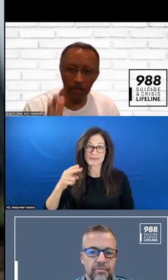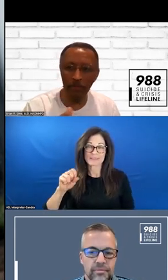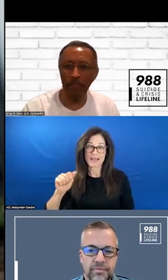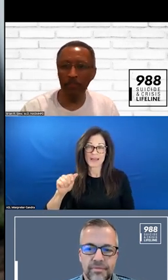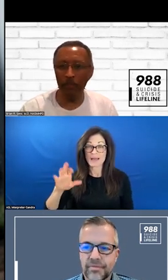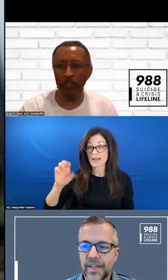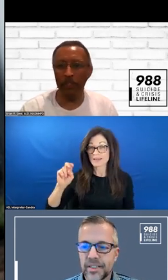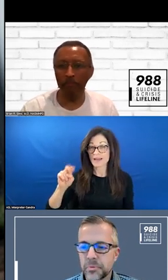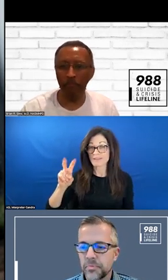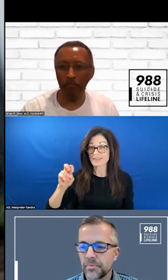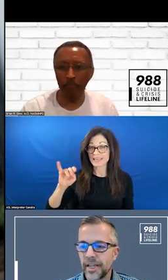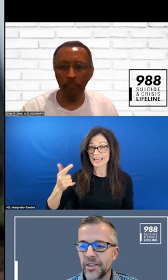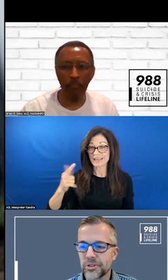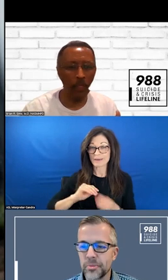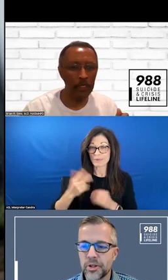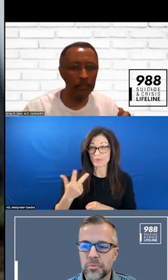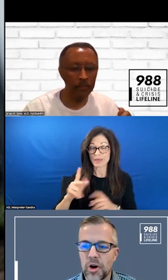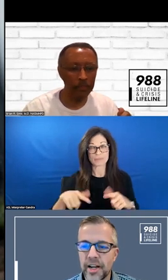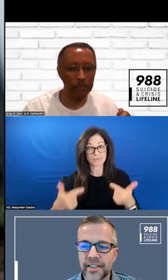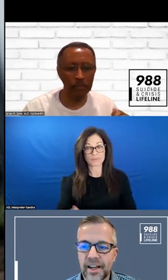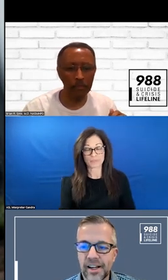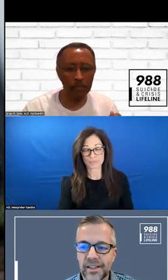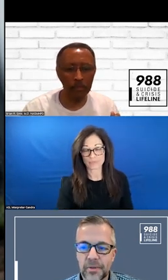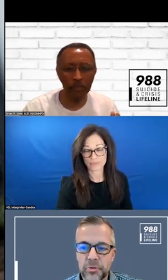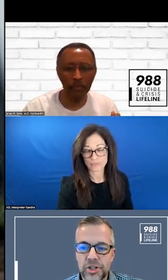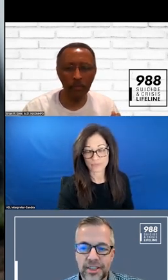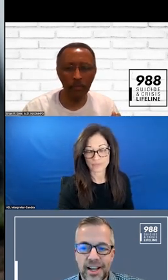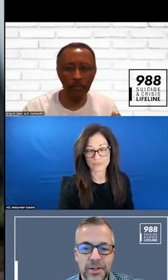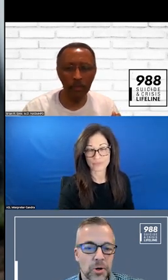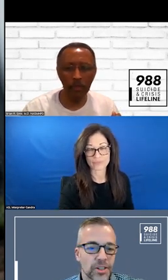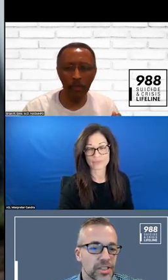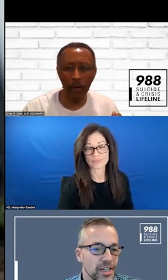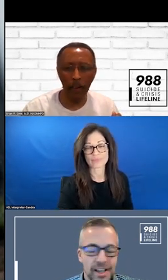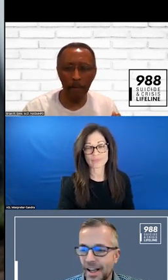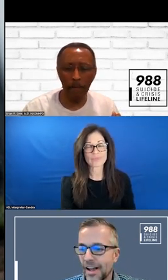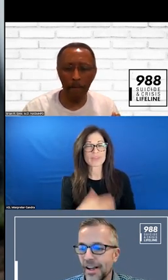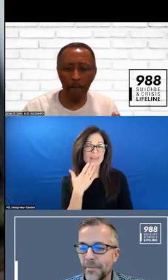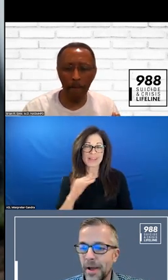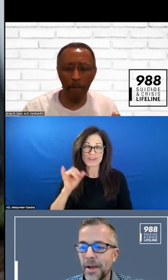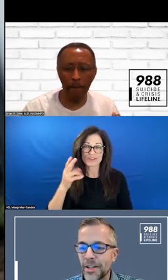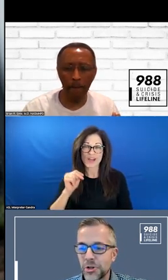: THANK YOU SO MUCH, BRIAN. APPRECIATE THE KIND WORDS. NOT